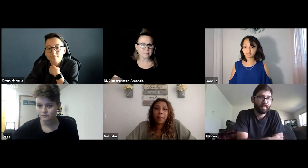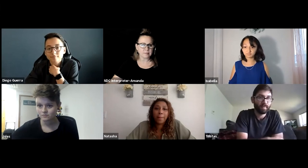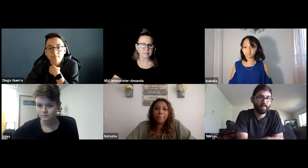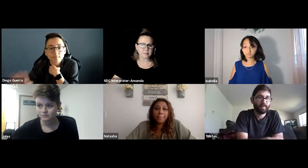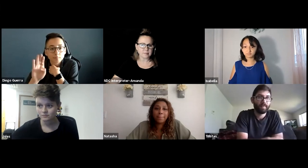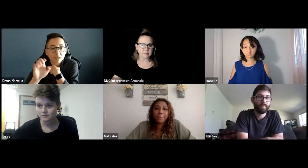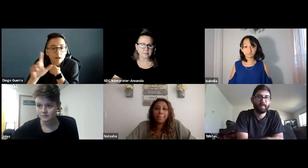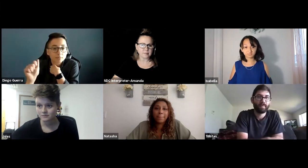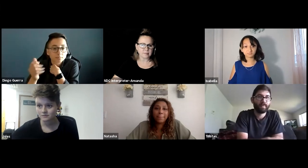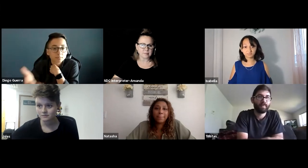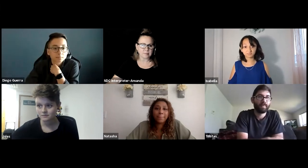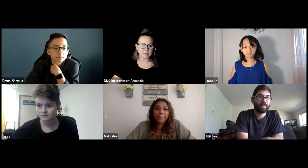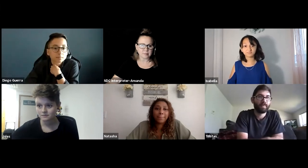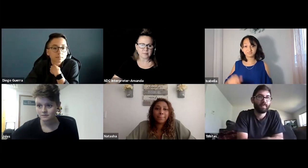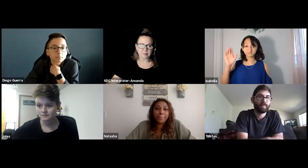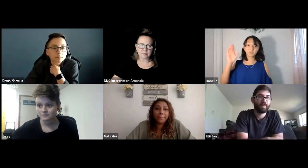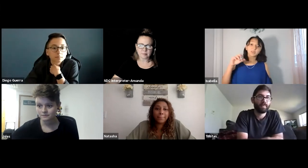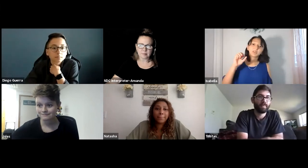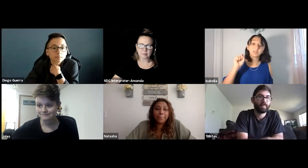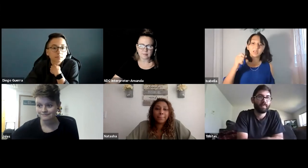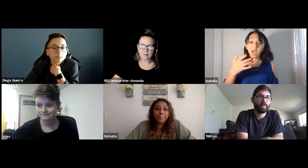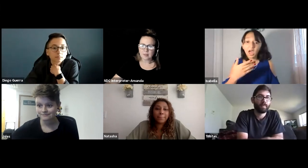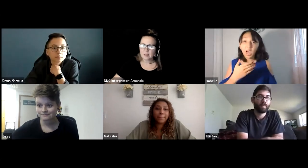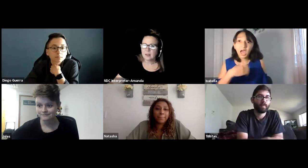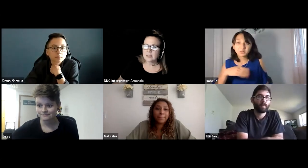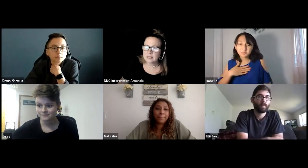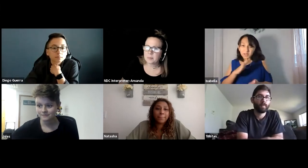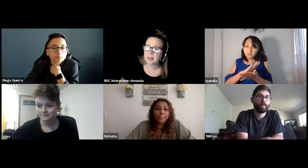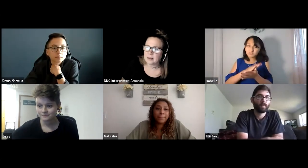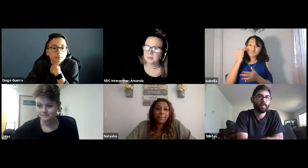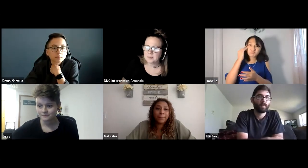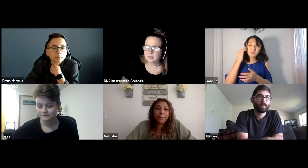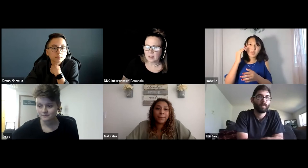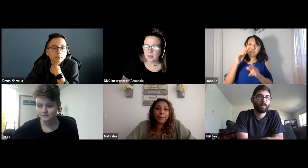This is Tristan. Thank you, Jules. That was good advice. This is Bella.